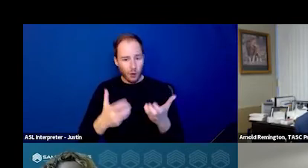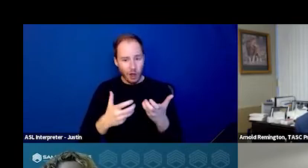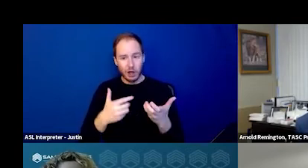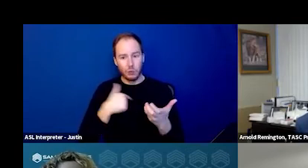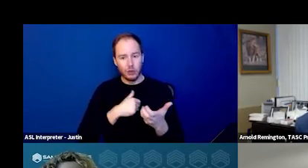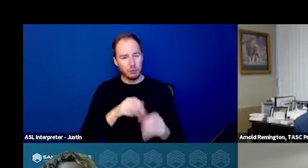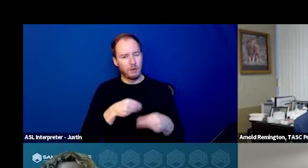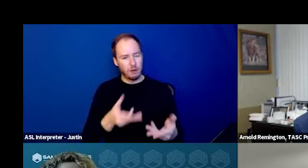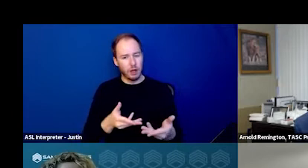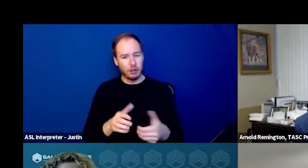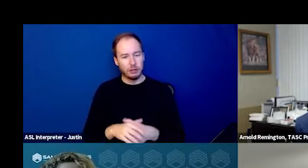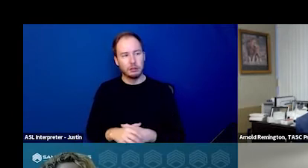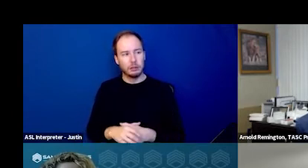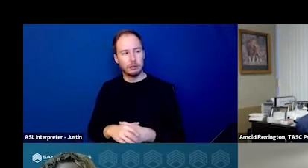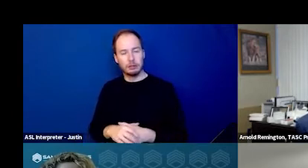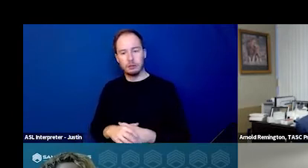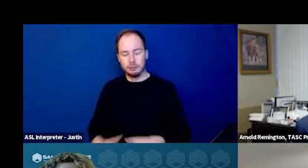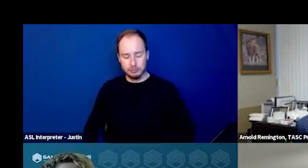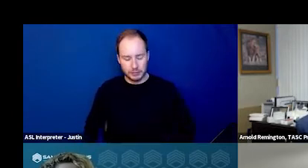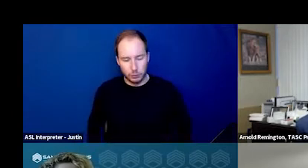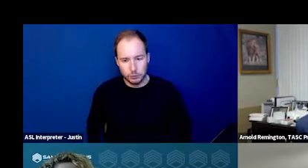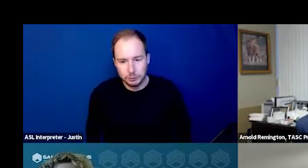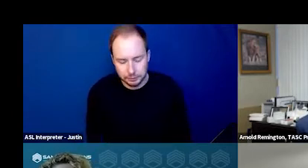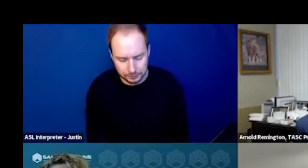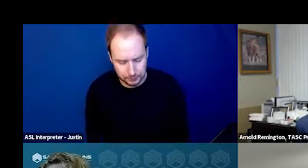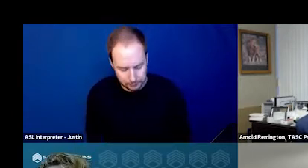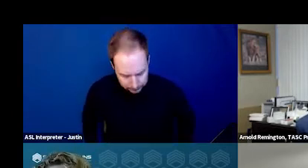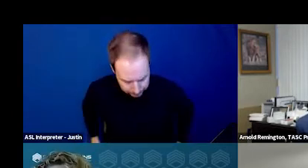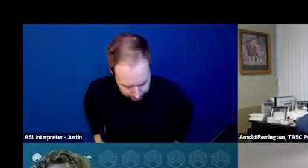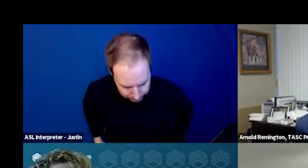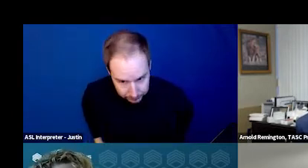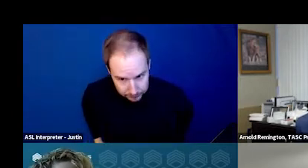So we, in February of this year, so very, very new,